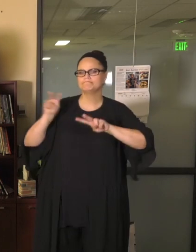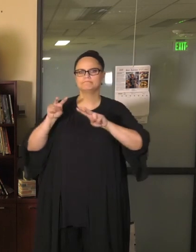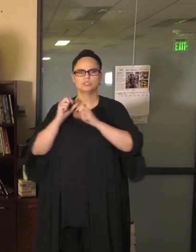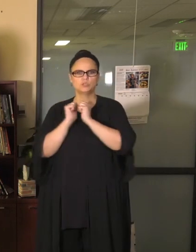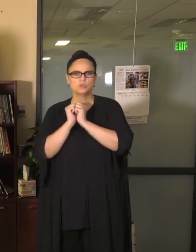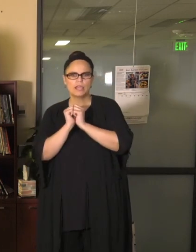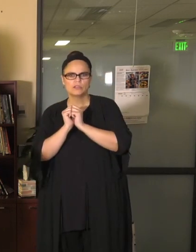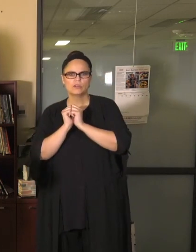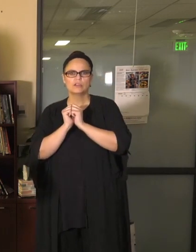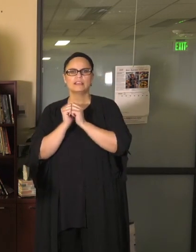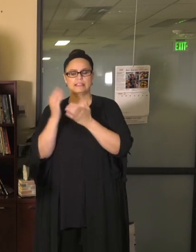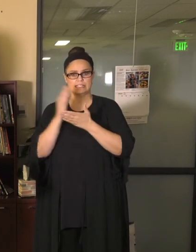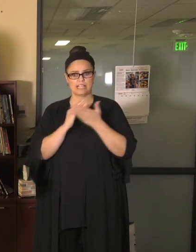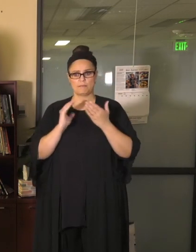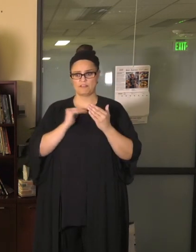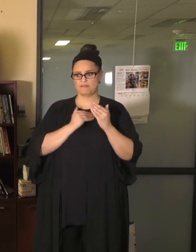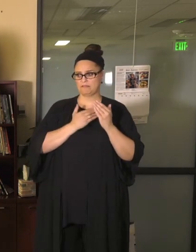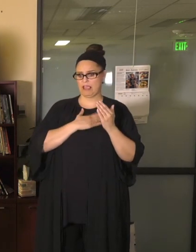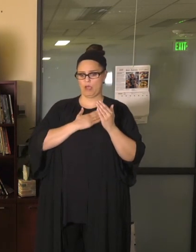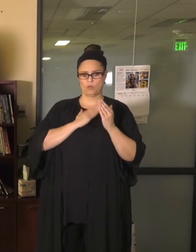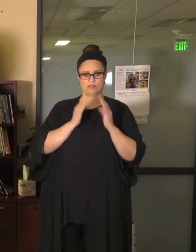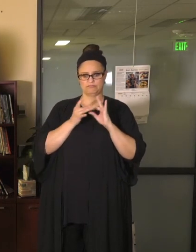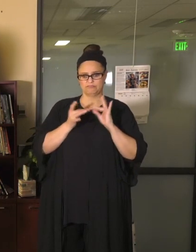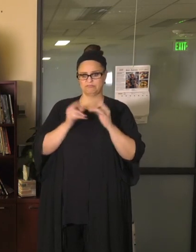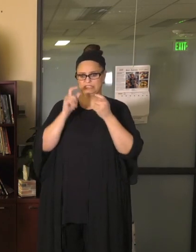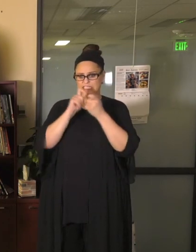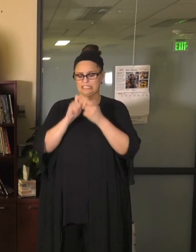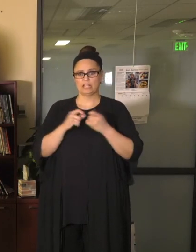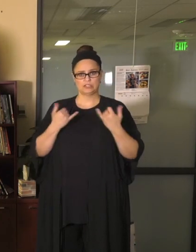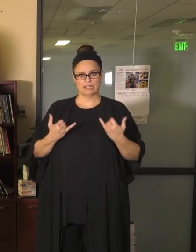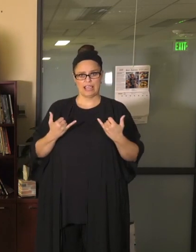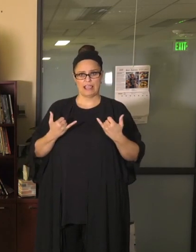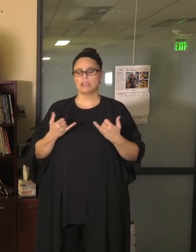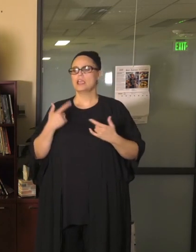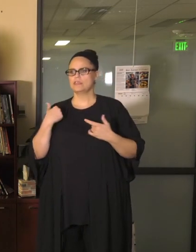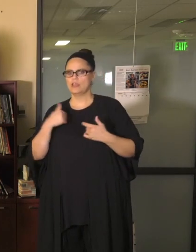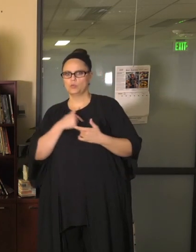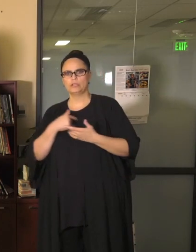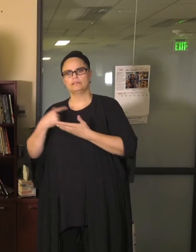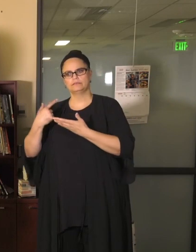narrative that I've shared here today and that we've shared previously with the Board of Education, so you know exactly